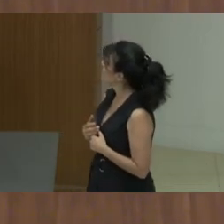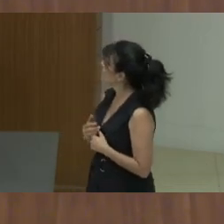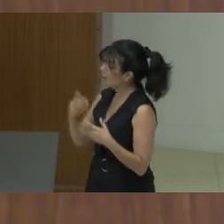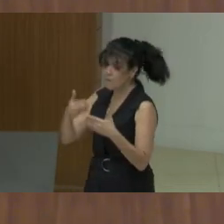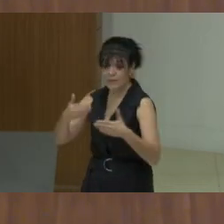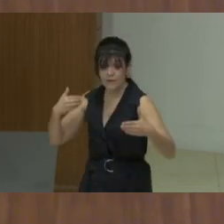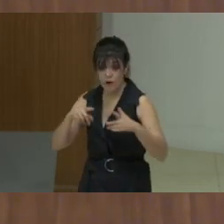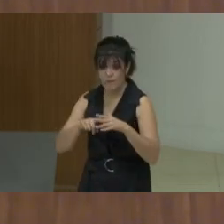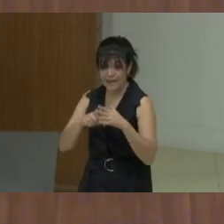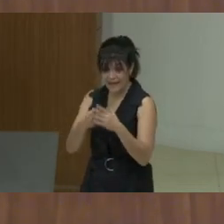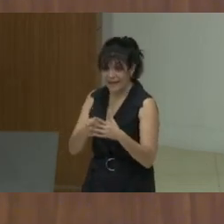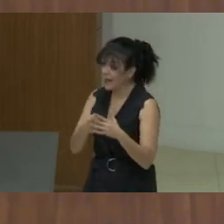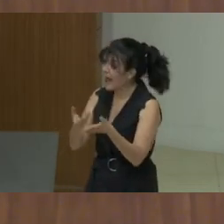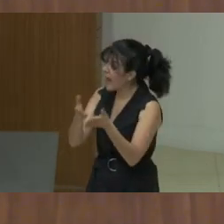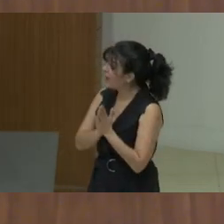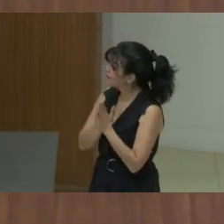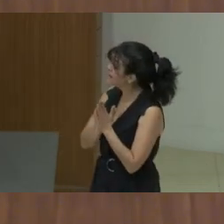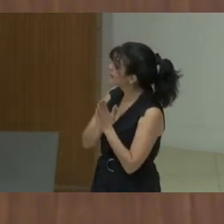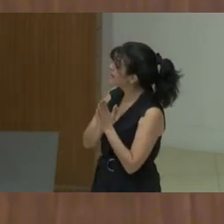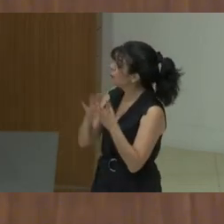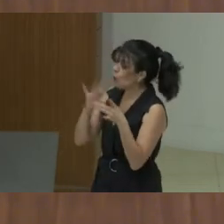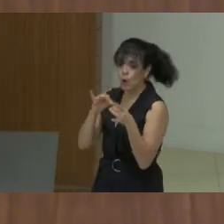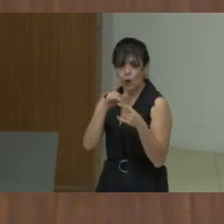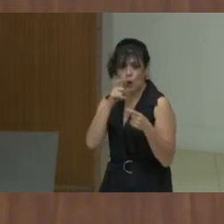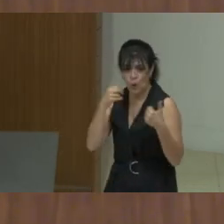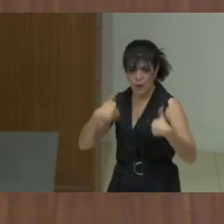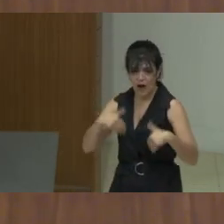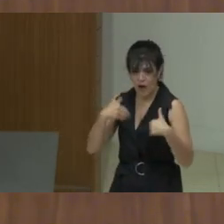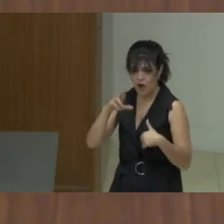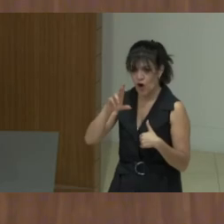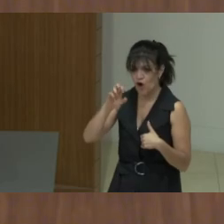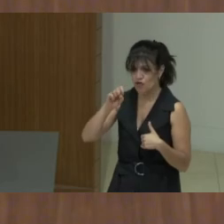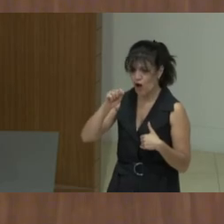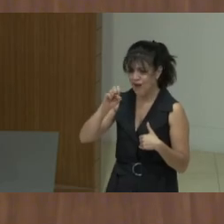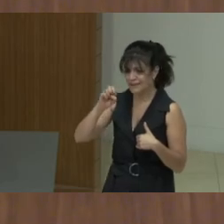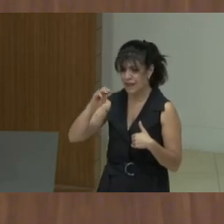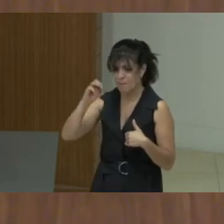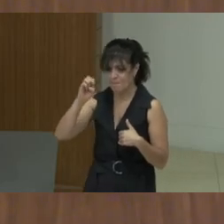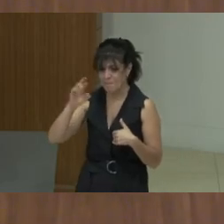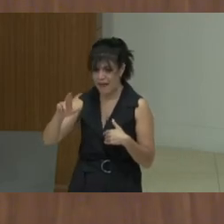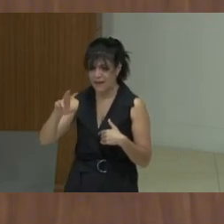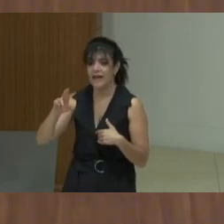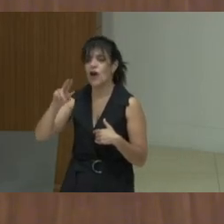Before I begin, like you asked, my background, we are both from the Rotterdam School of Management at the Erasmus University in the Netherlands.